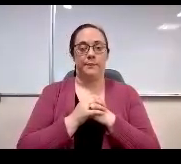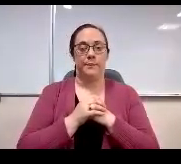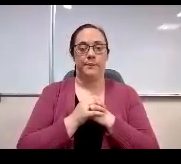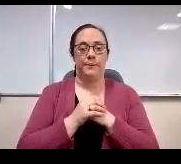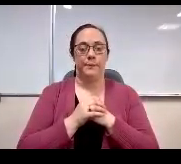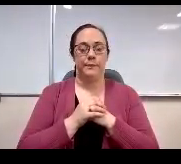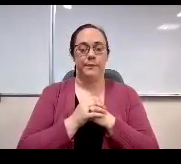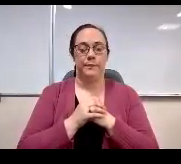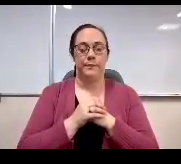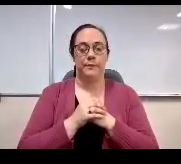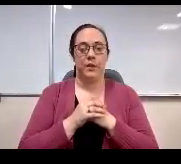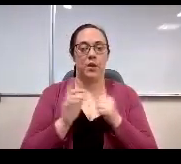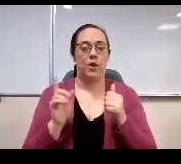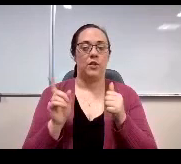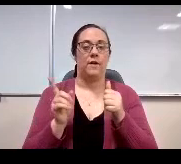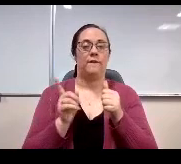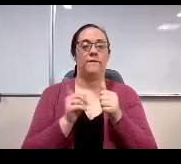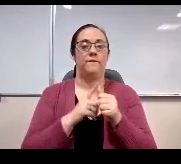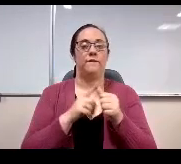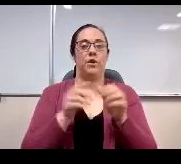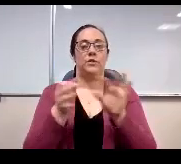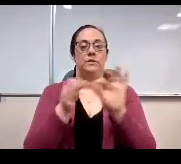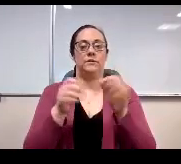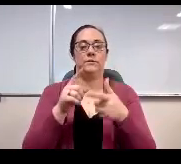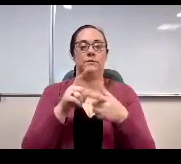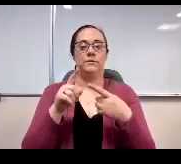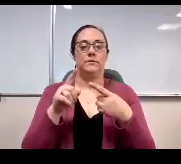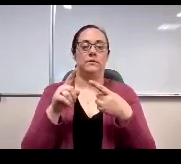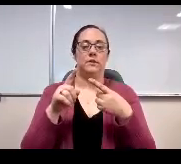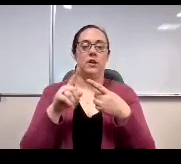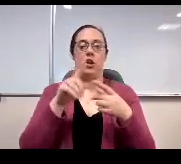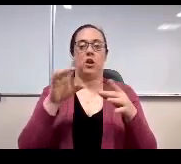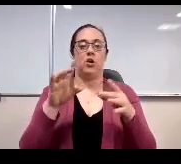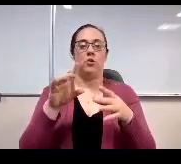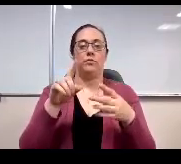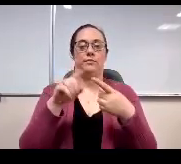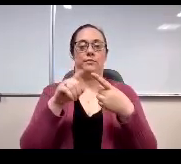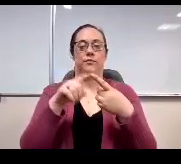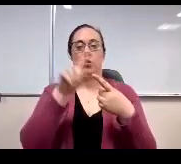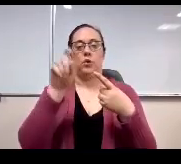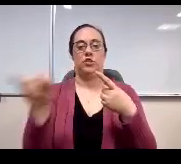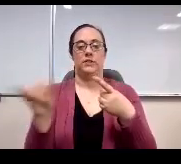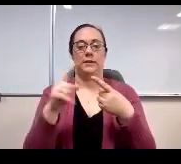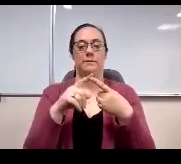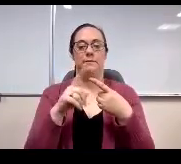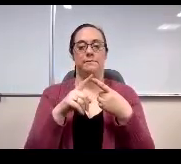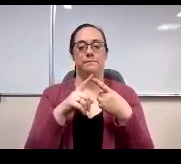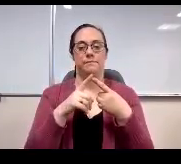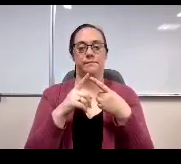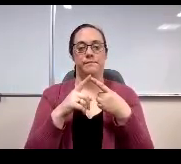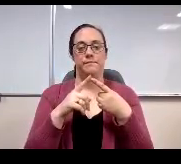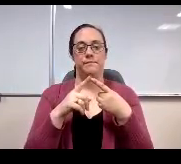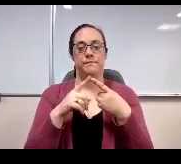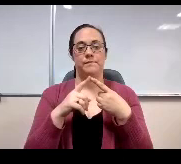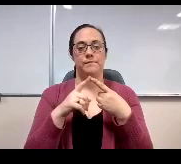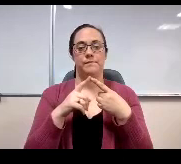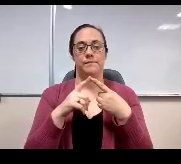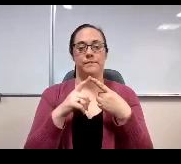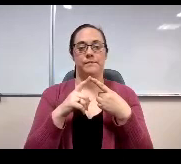So the 1st St will talk. What is compassion and compassion? We have questions like students assist others when they are struggling or need help students help others in need.